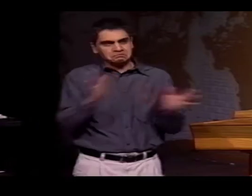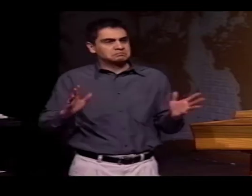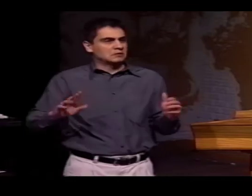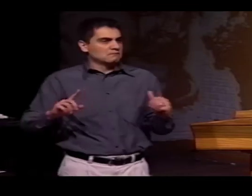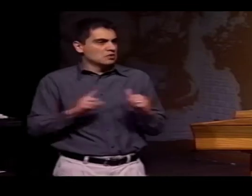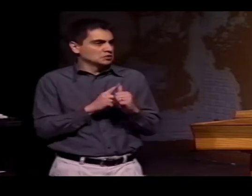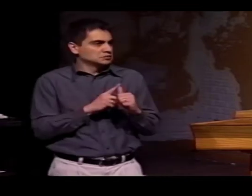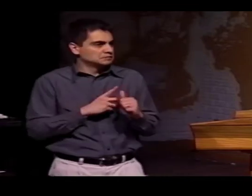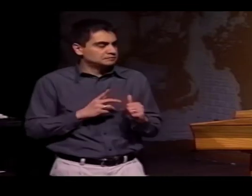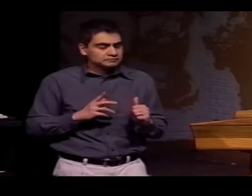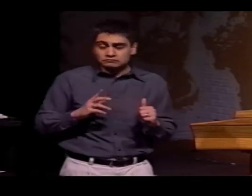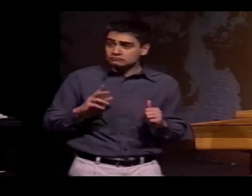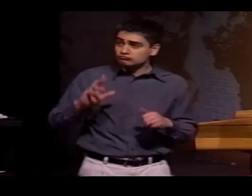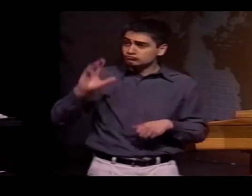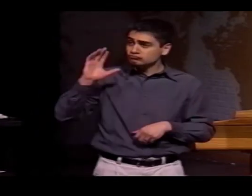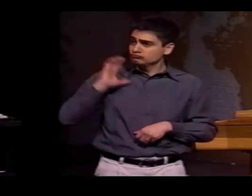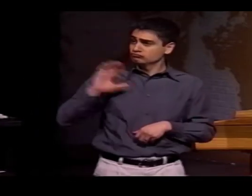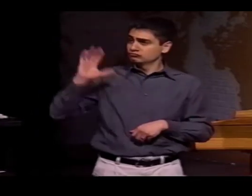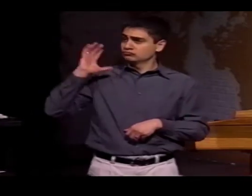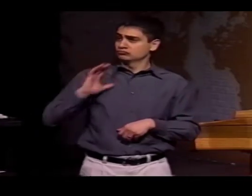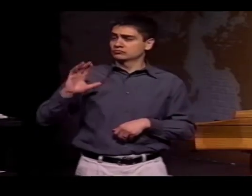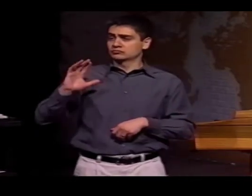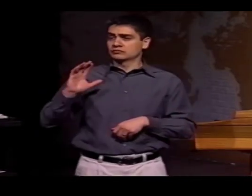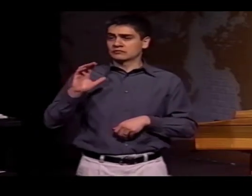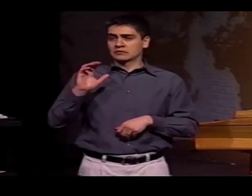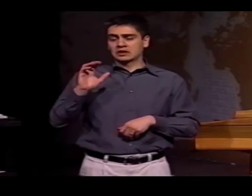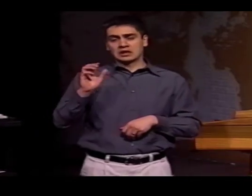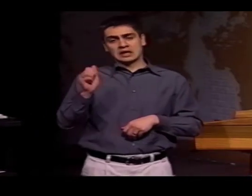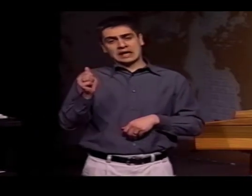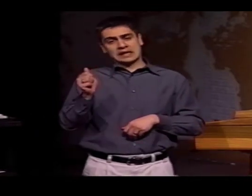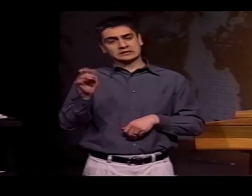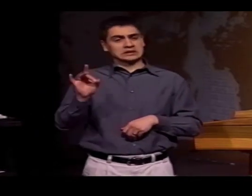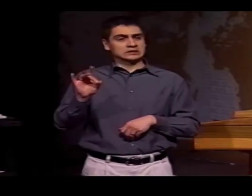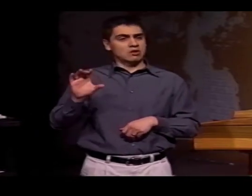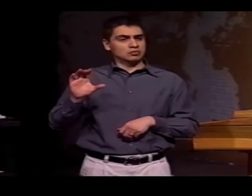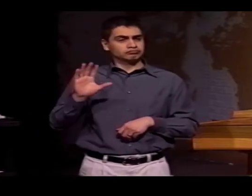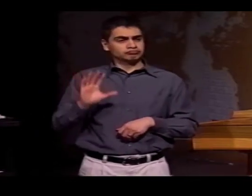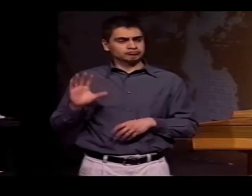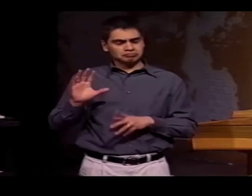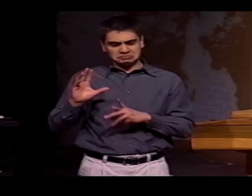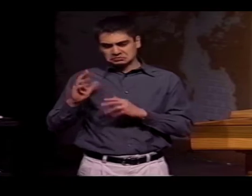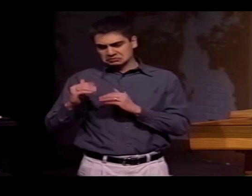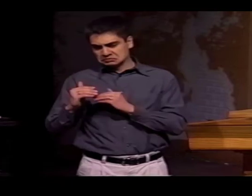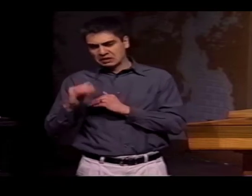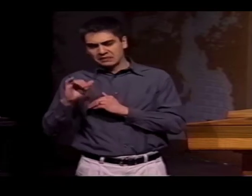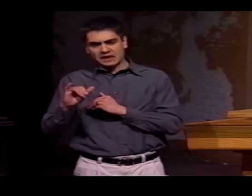JUST AS A POINT OF INTEREST, IN THE 1800s...